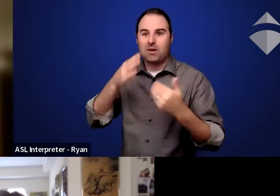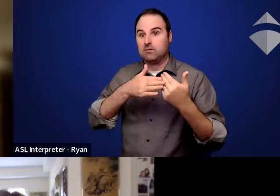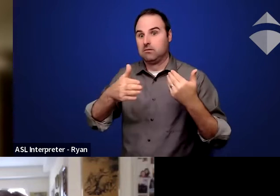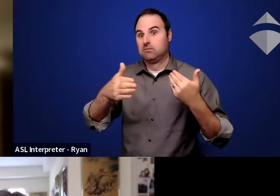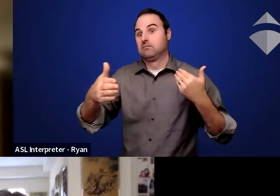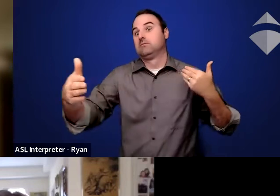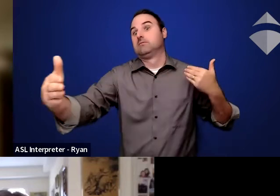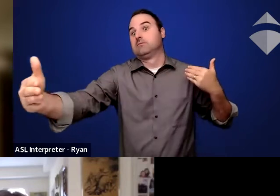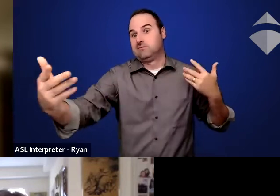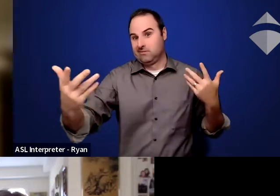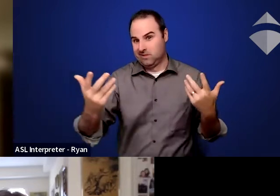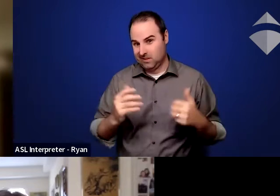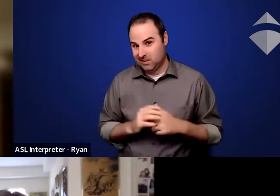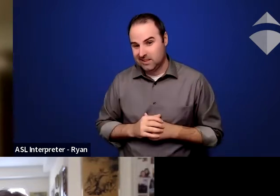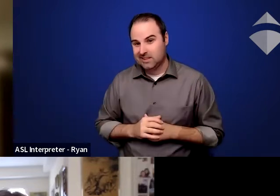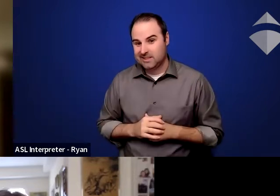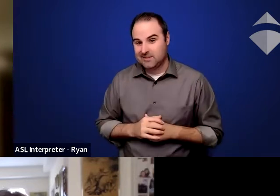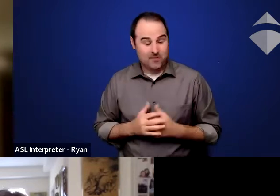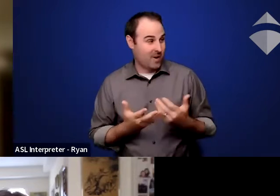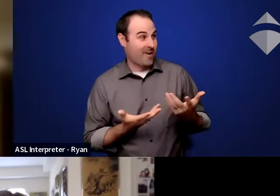Or at least as good as everyone else's new normal, right.